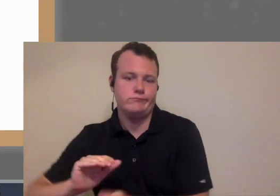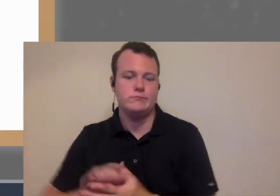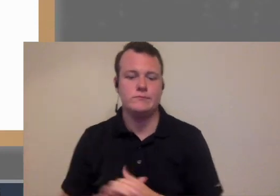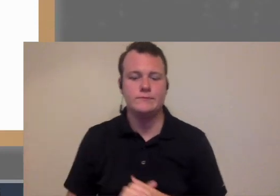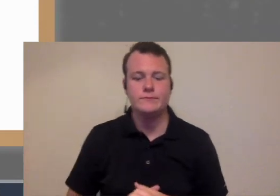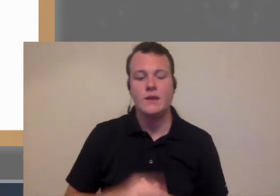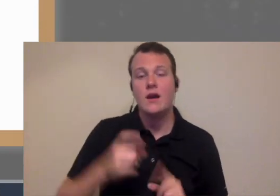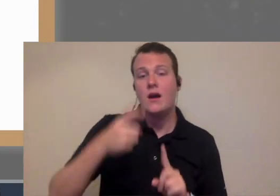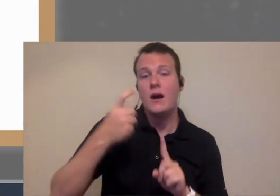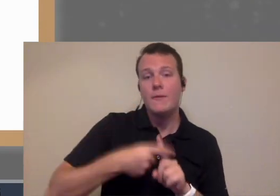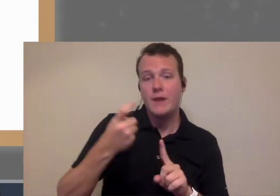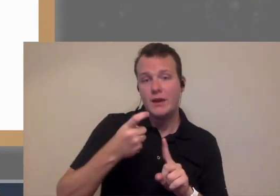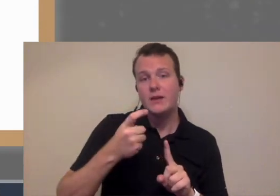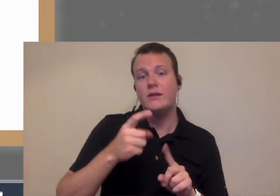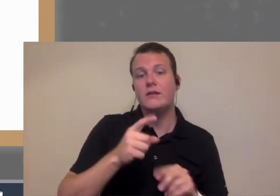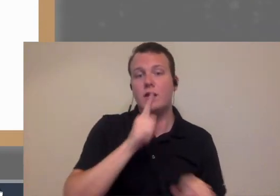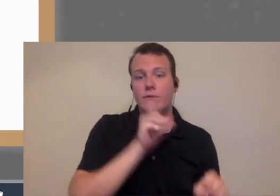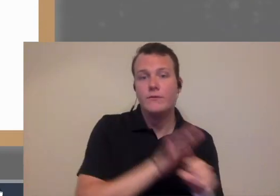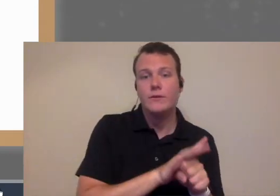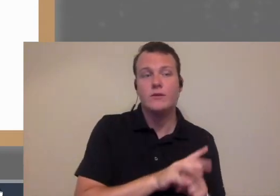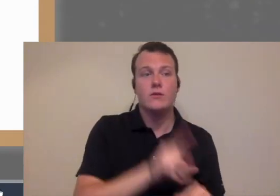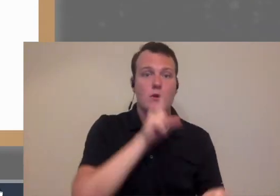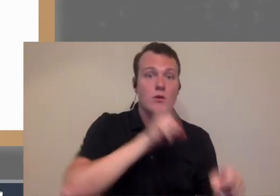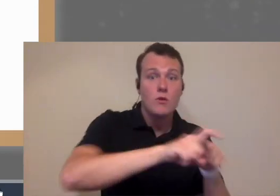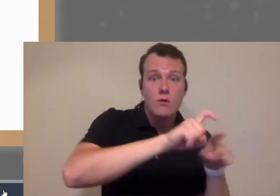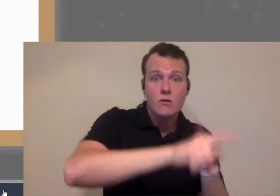can have automated confirmations once again you're not calling the patient